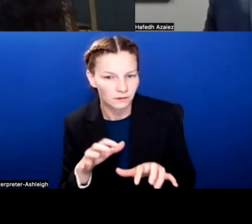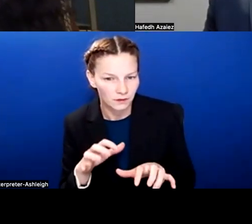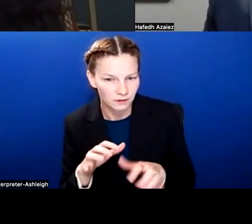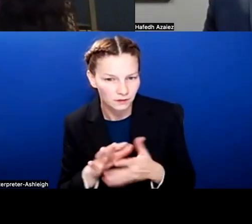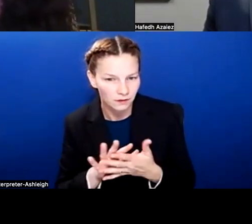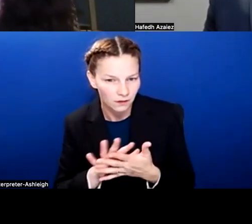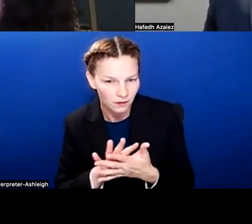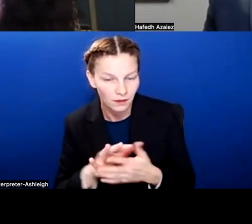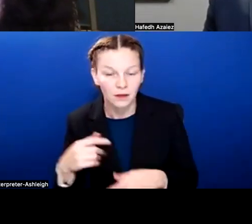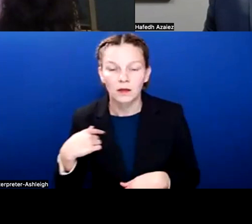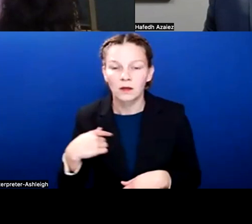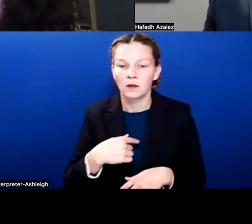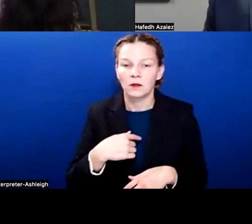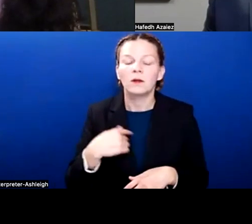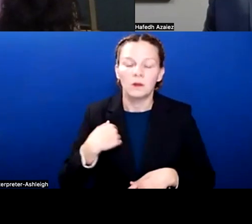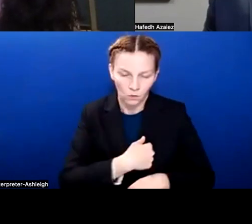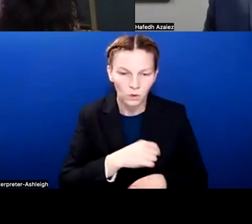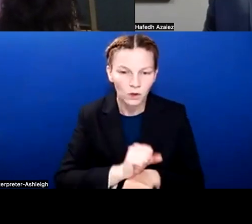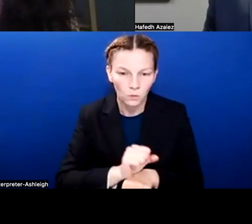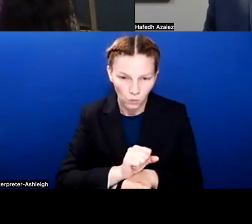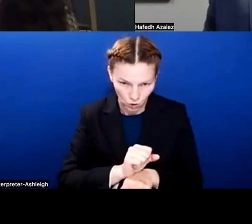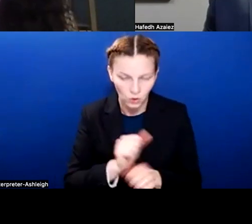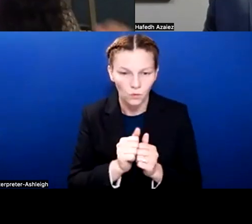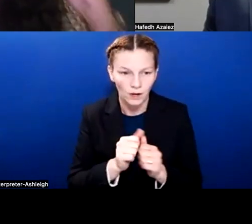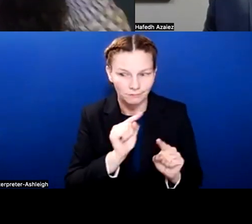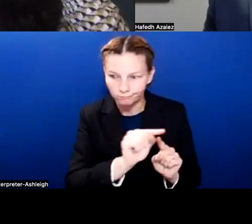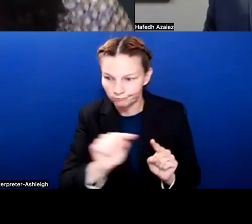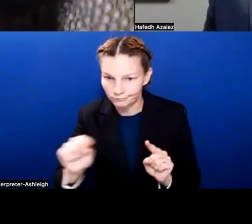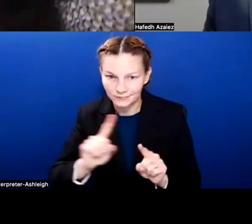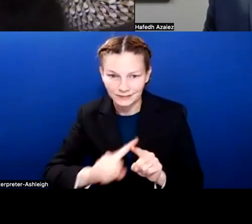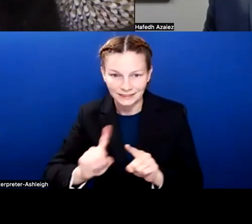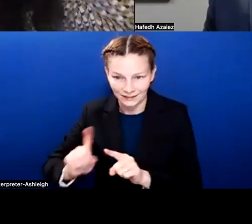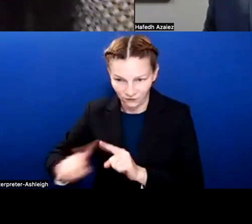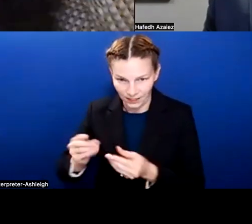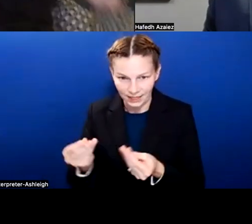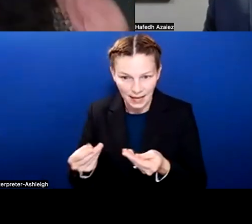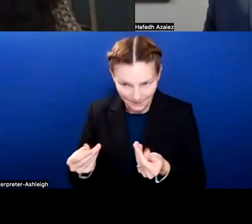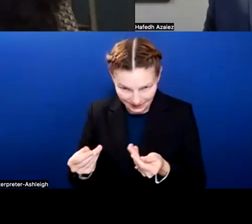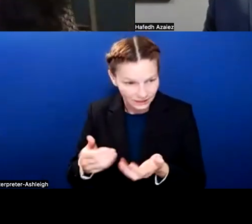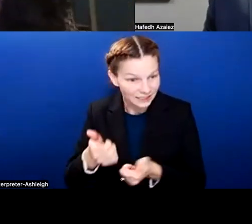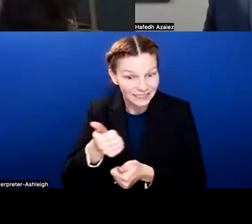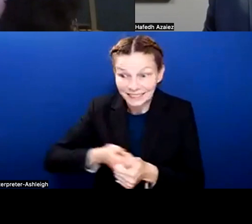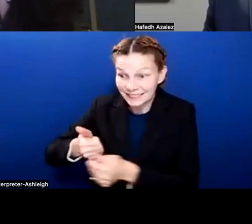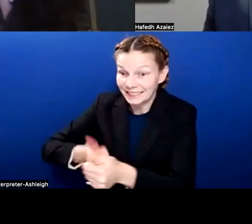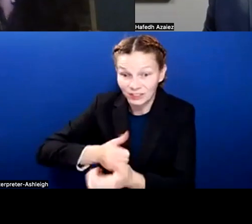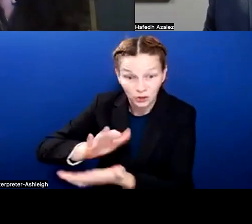that every campus is different. right? And every one of them is unique and every one of them has unique needs. Just like every kid has unique needs, our campuses are that way, too.